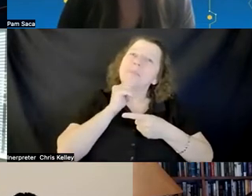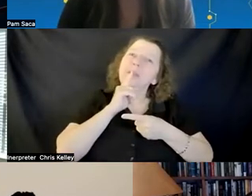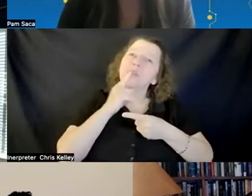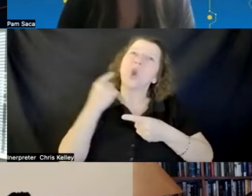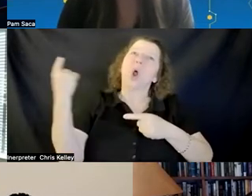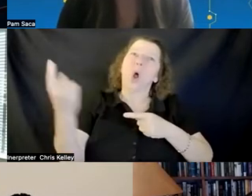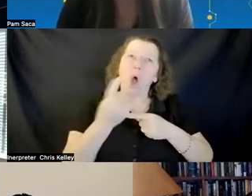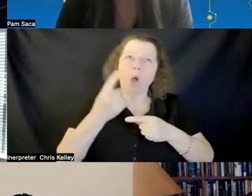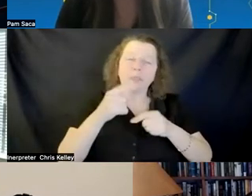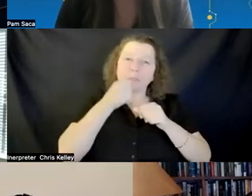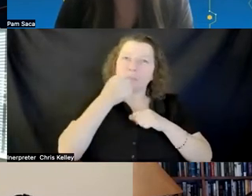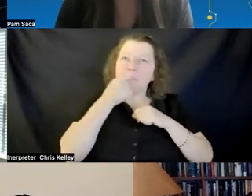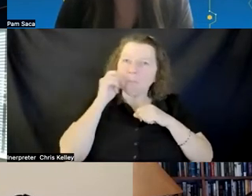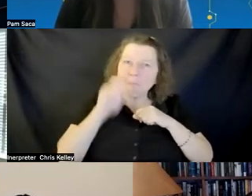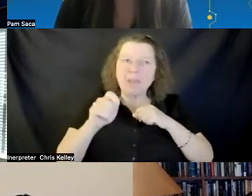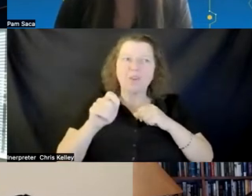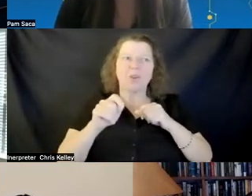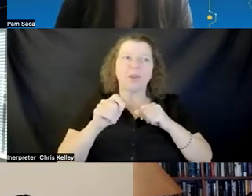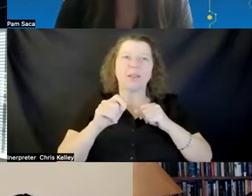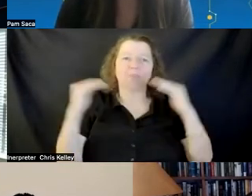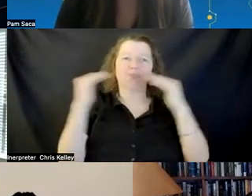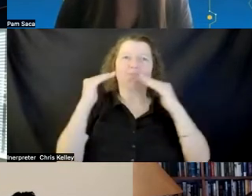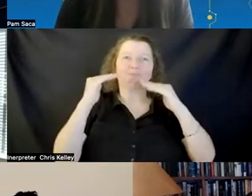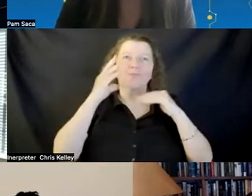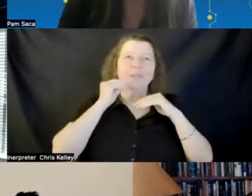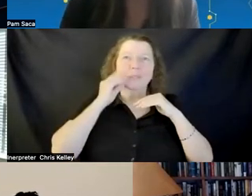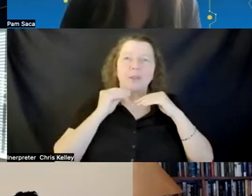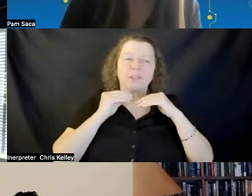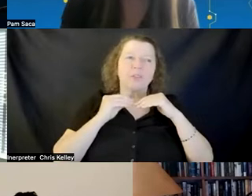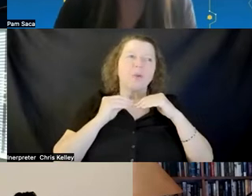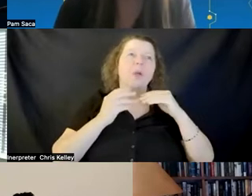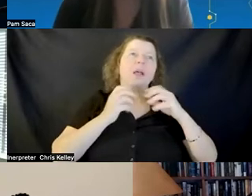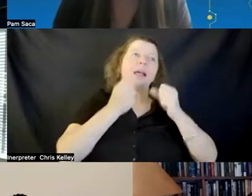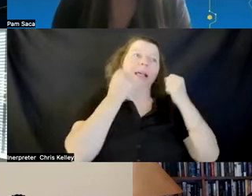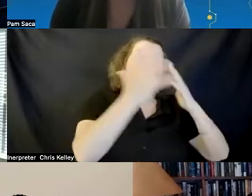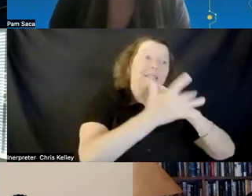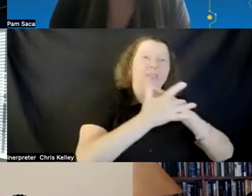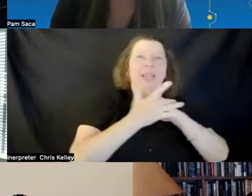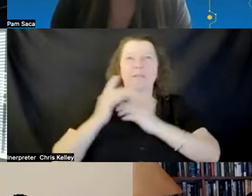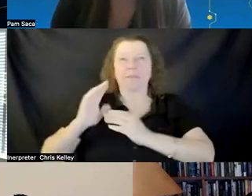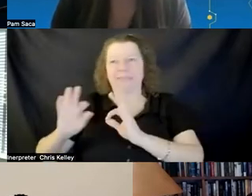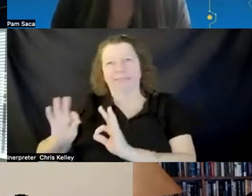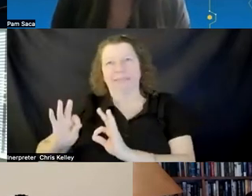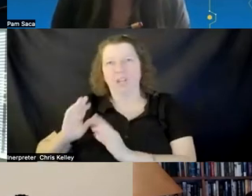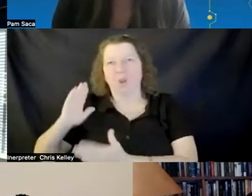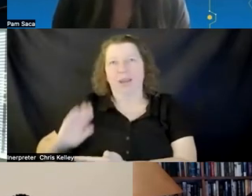versus high tech um that is something we pour over for days a lot of times um but the two things that